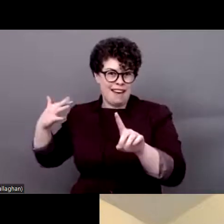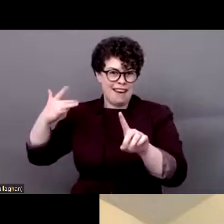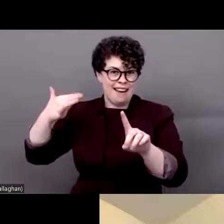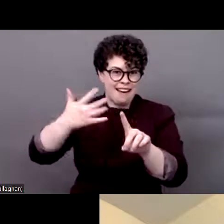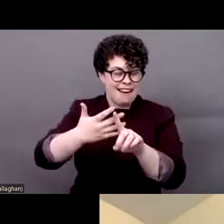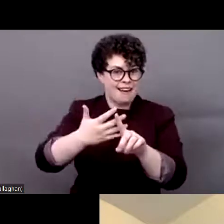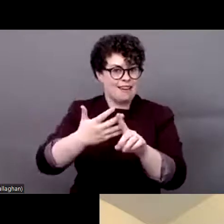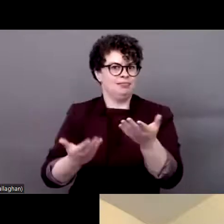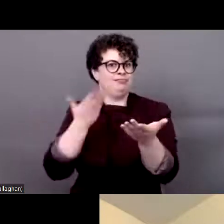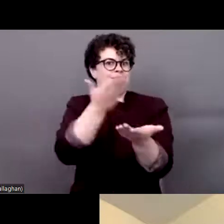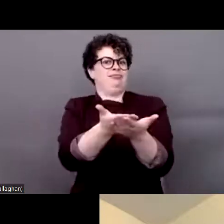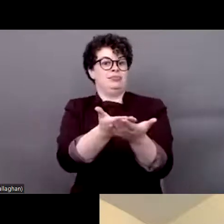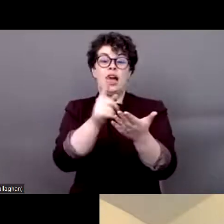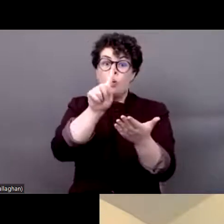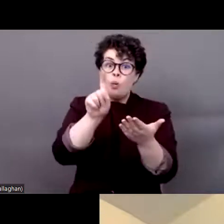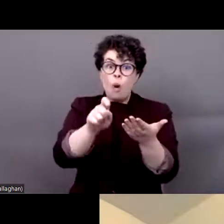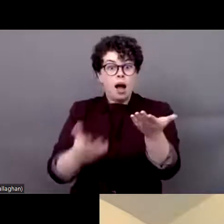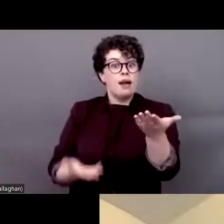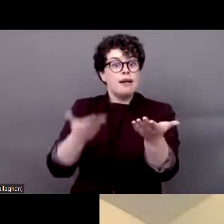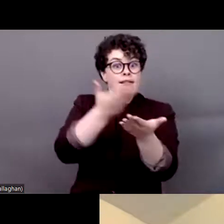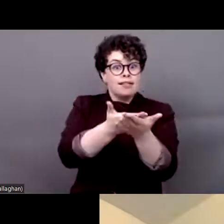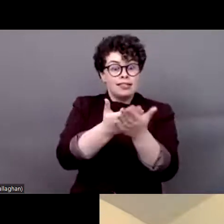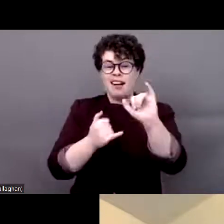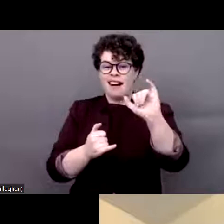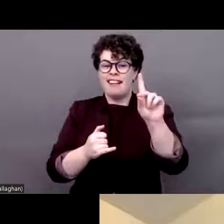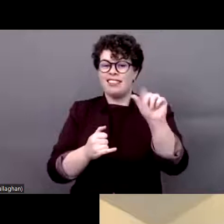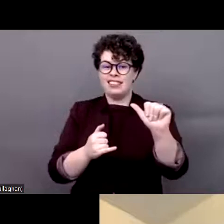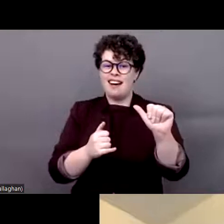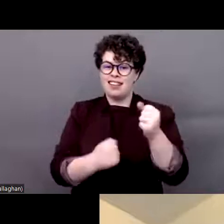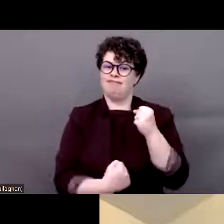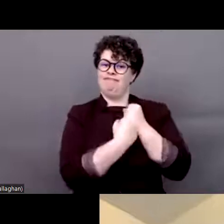Secretariat of International Disability Alliance. We